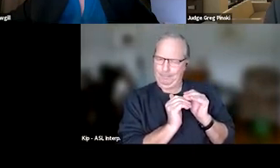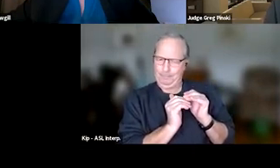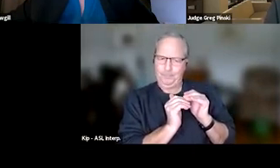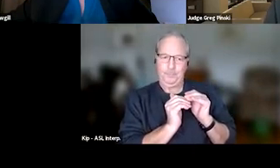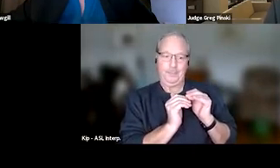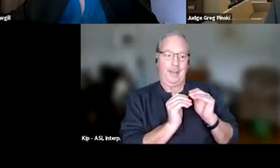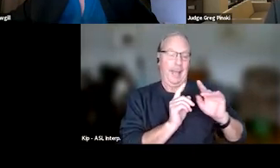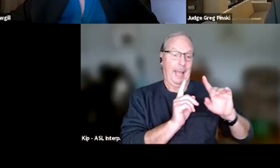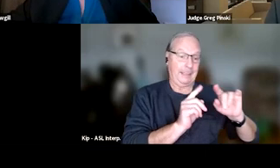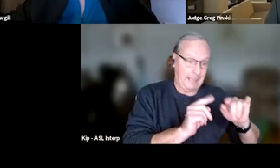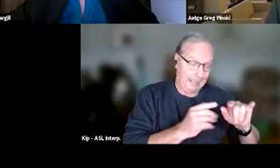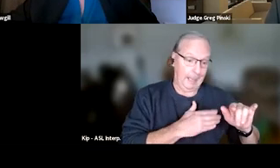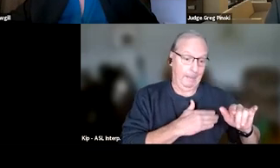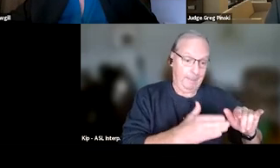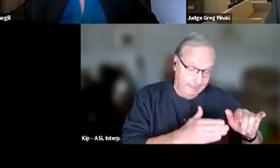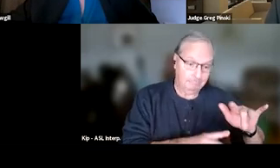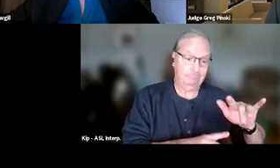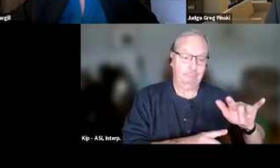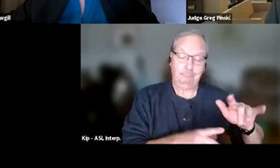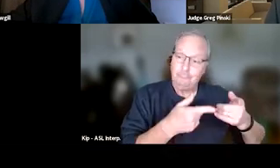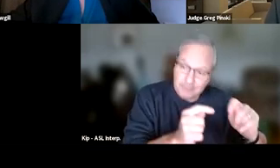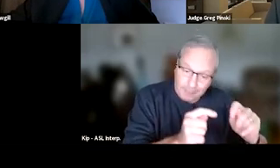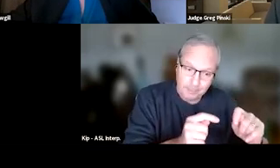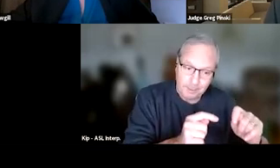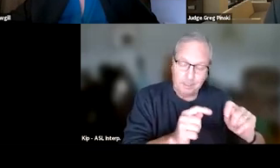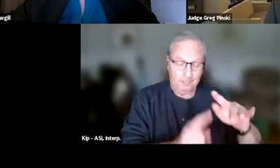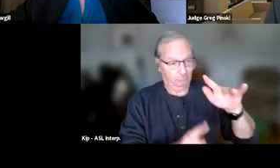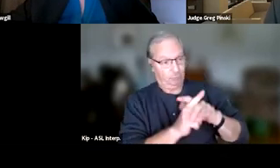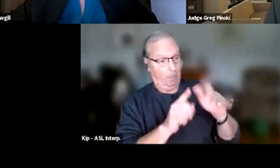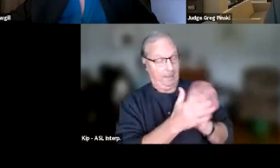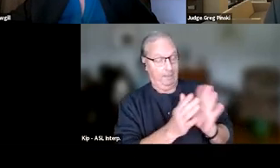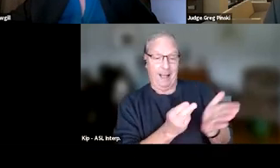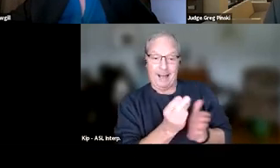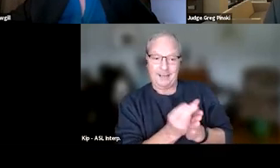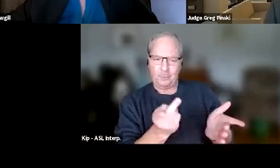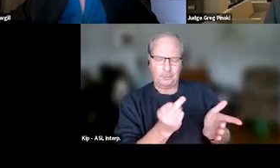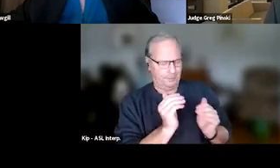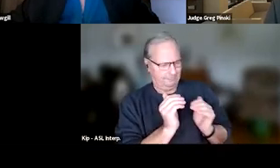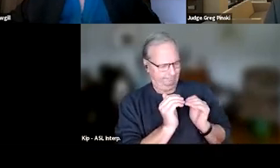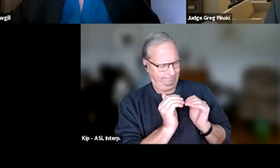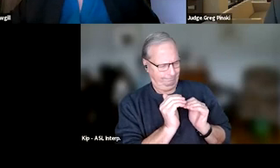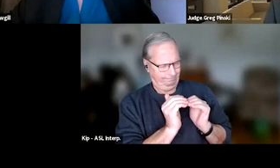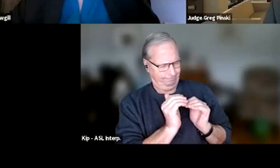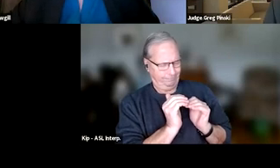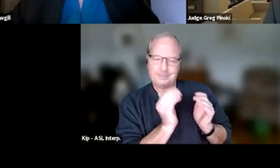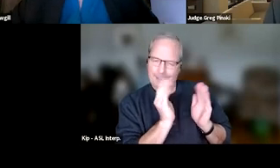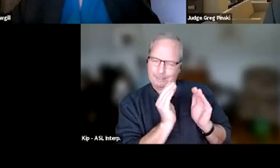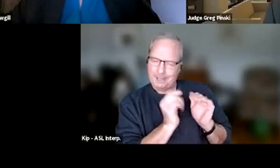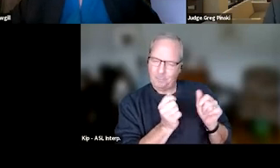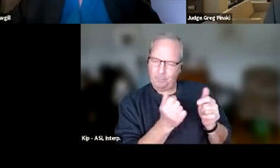In other words, show up and be honest. Those are the bare minimal expectations that we're looking for from anyone on program.